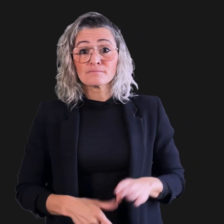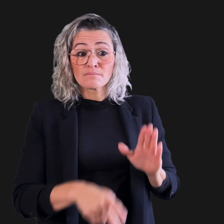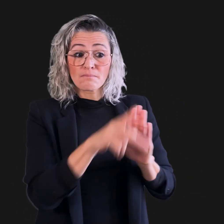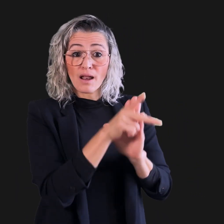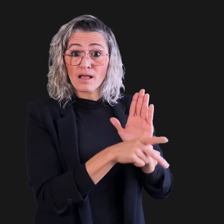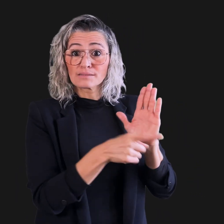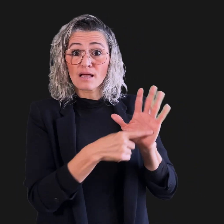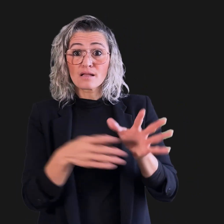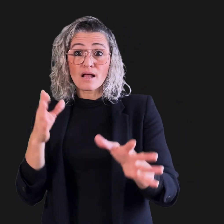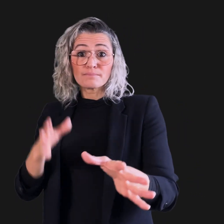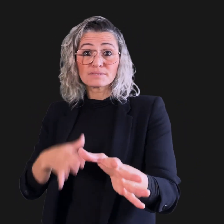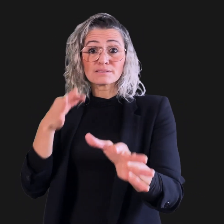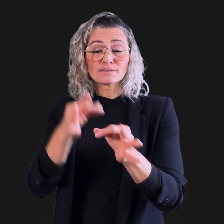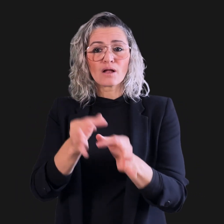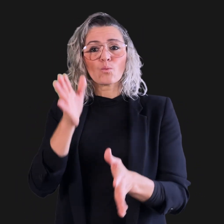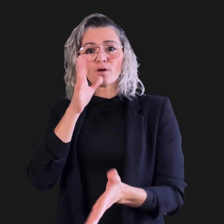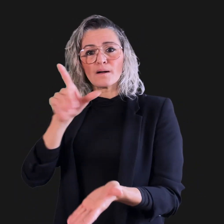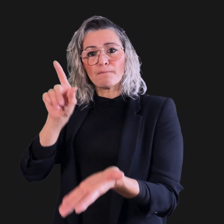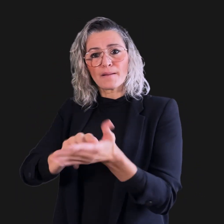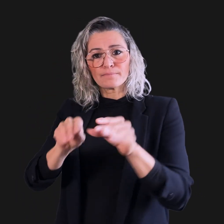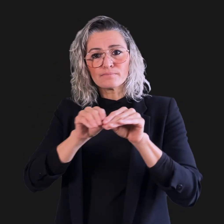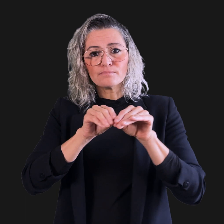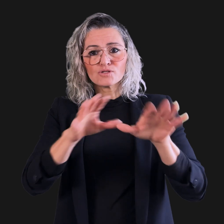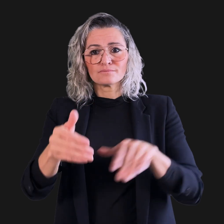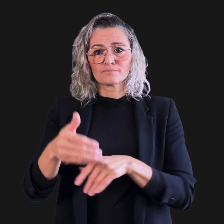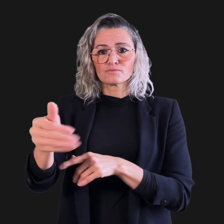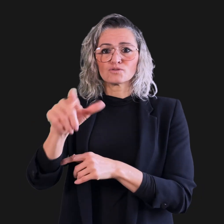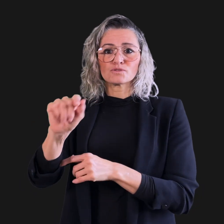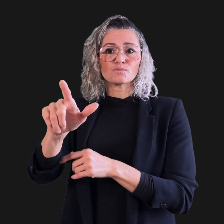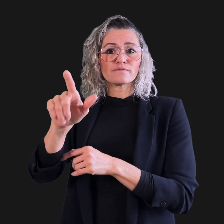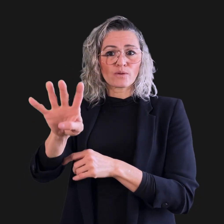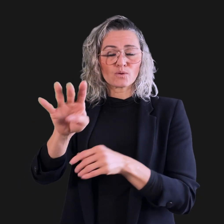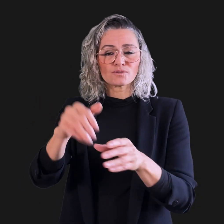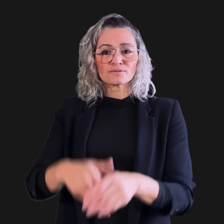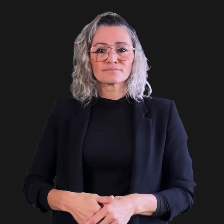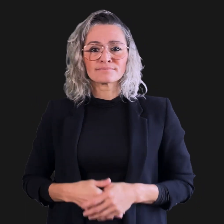This updated policy will be published in 2024.